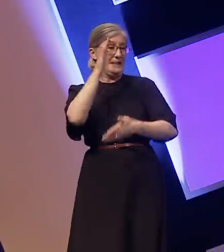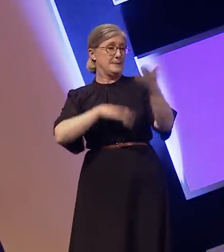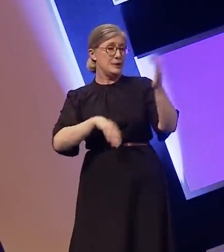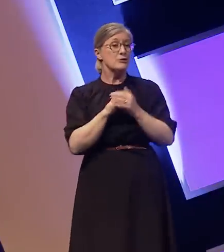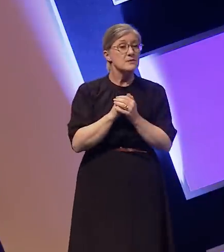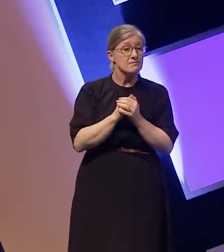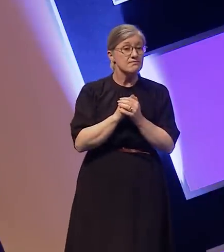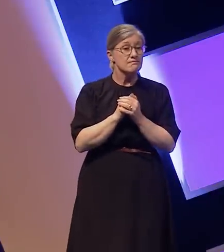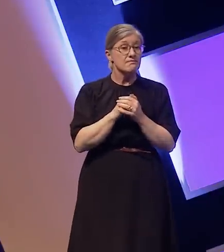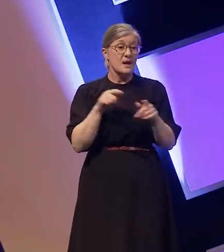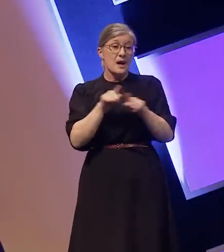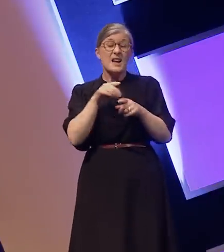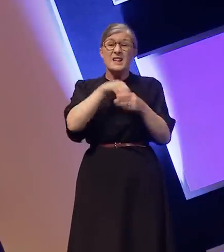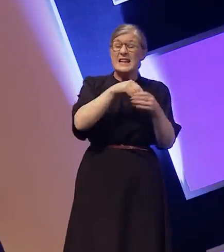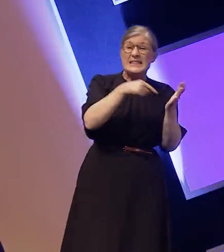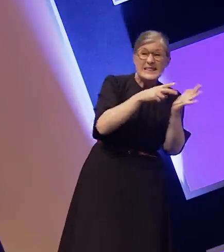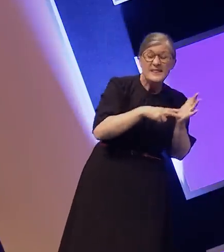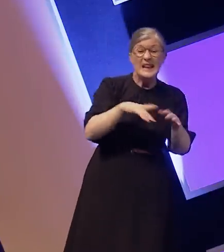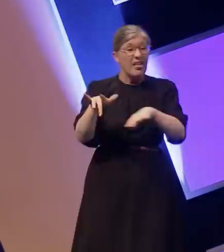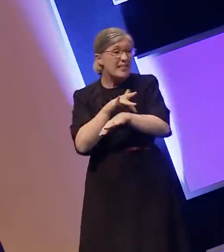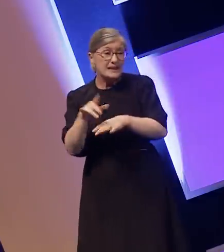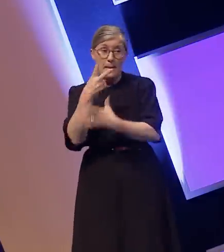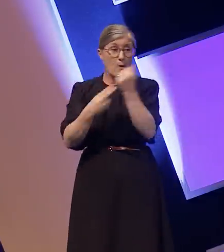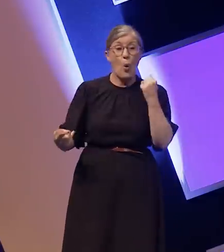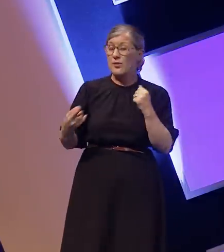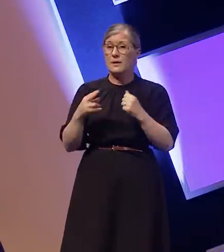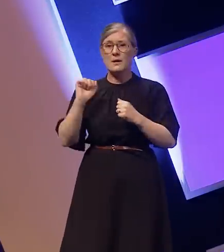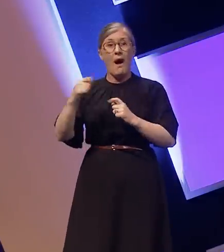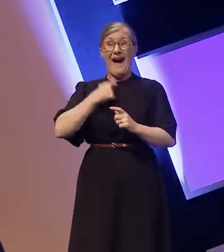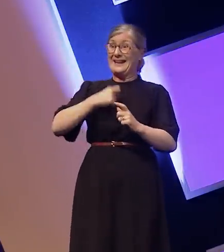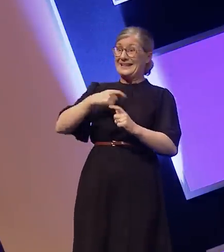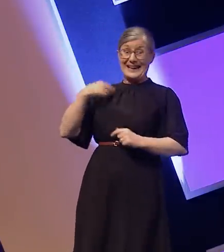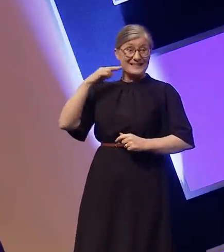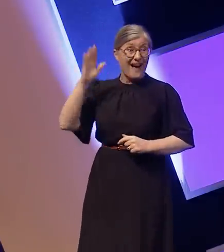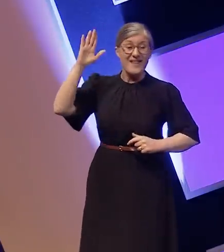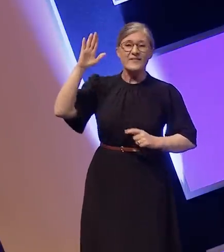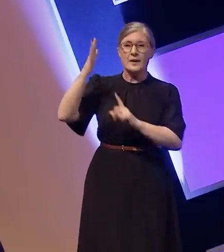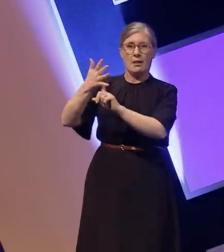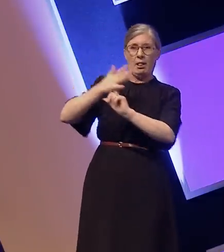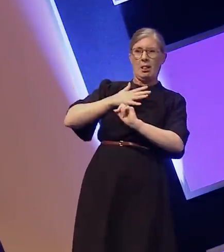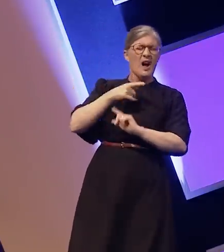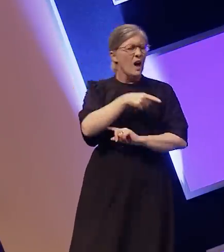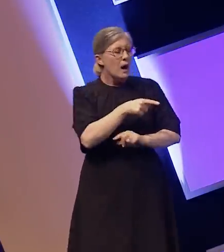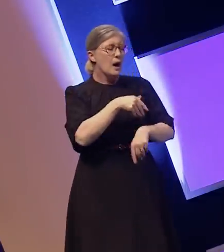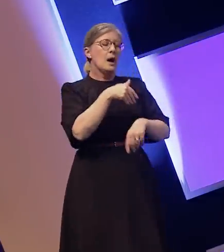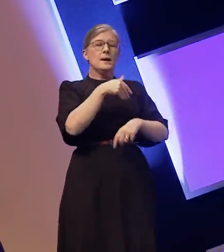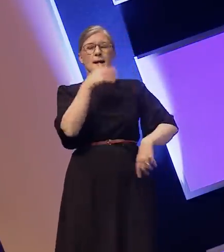tv with their identity being considered a burden that has to be compromised. All of this could have